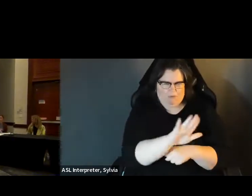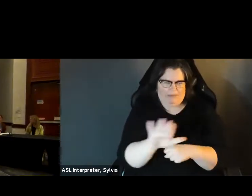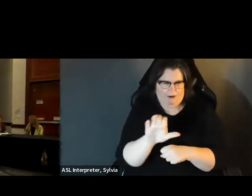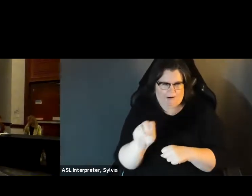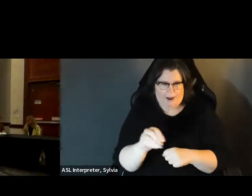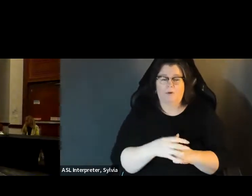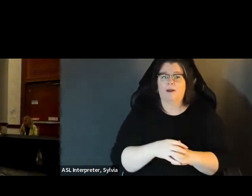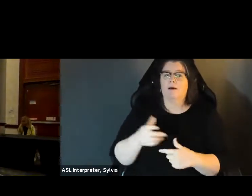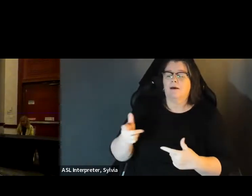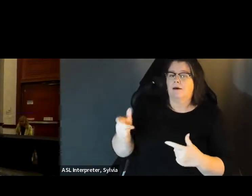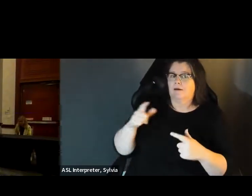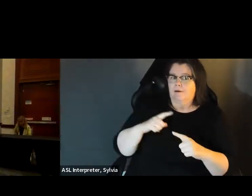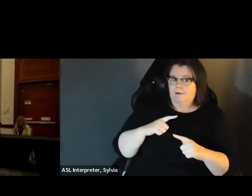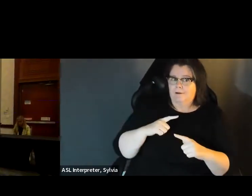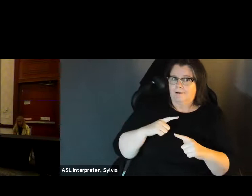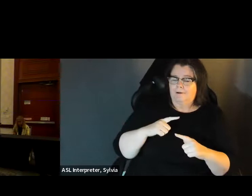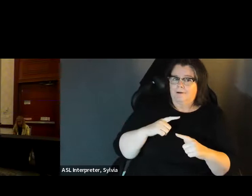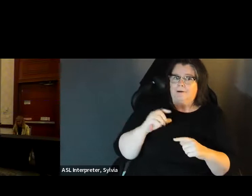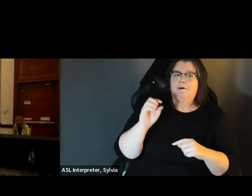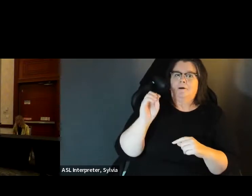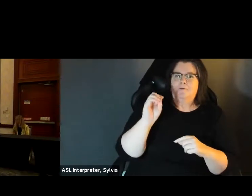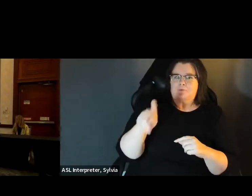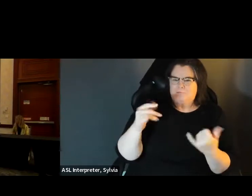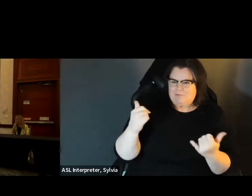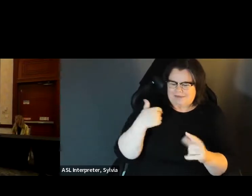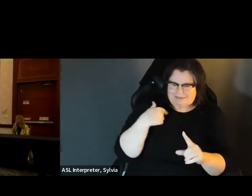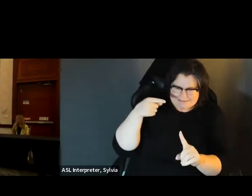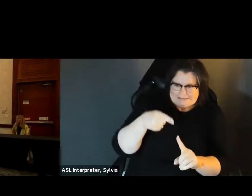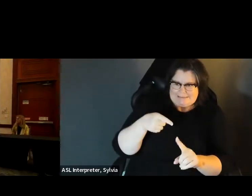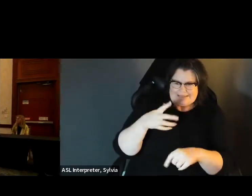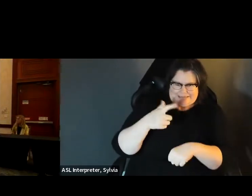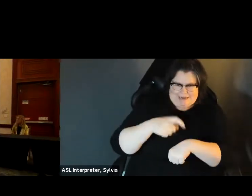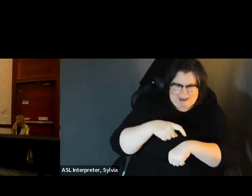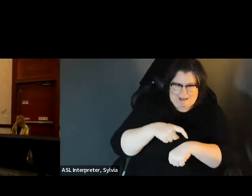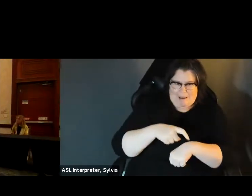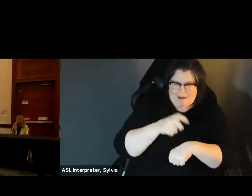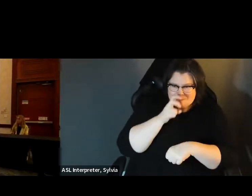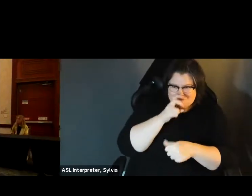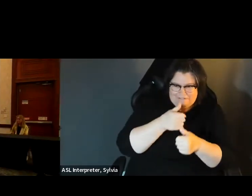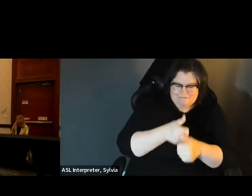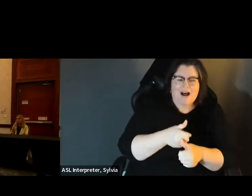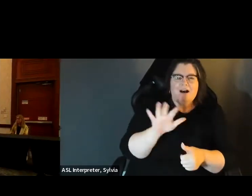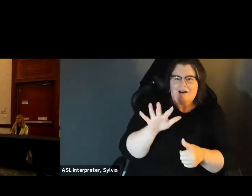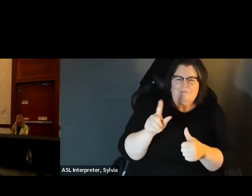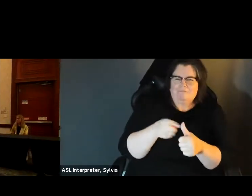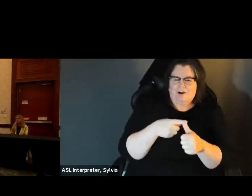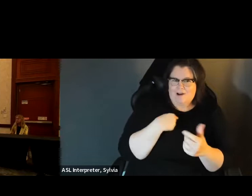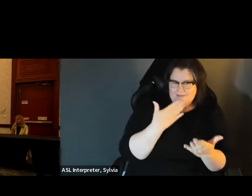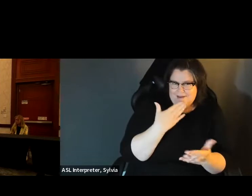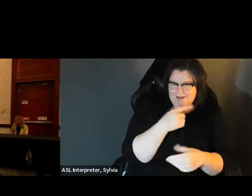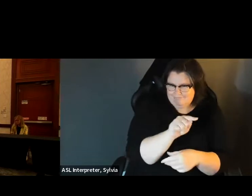» Juliet. Okay, we are going to break here if that's okay. Just to try to get us back on Okay, we are gonna break here. If that's okay, just to try to get us back on track with our time.